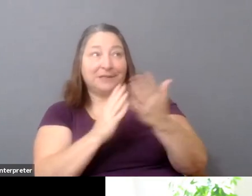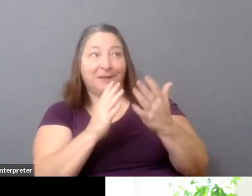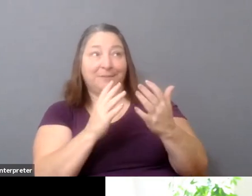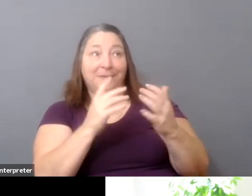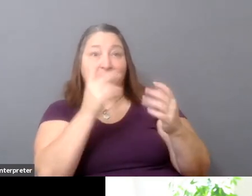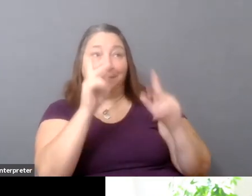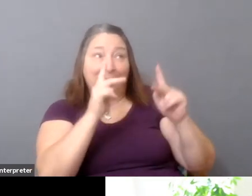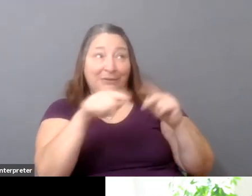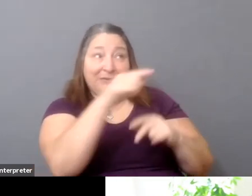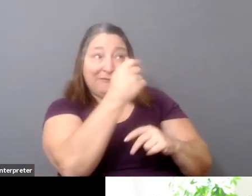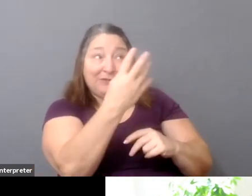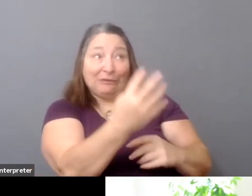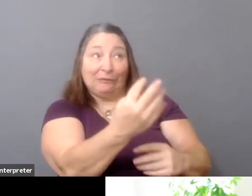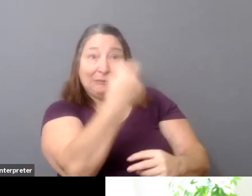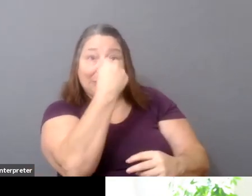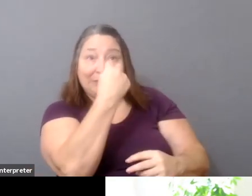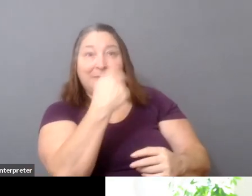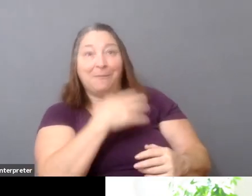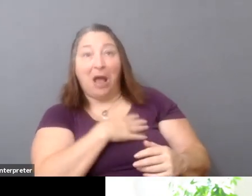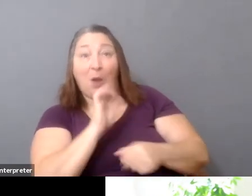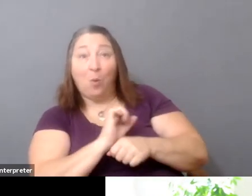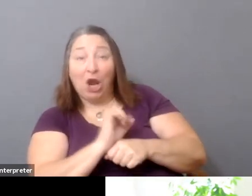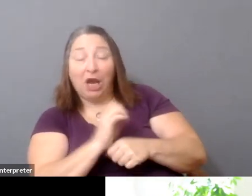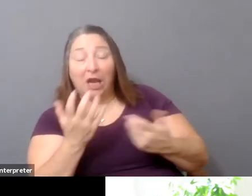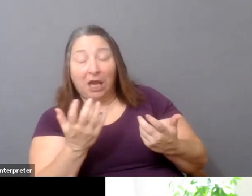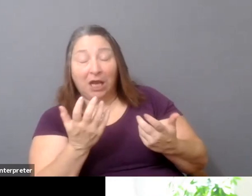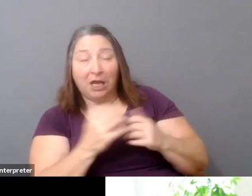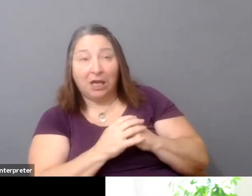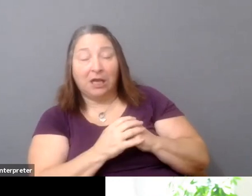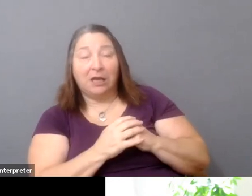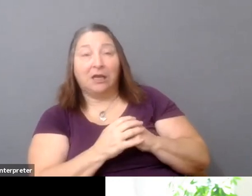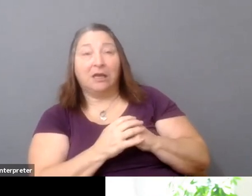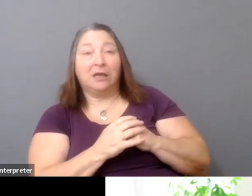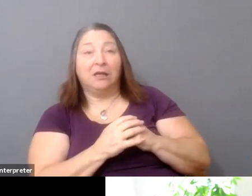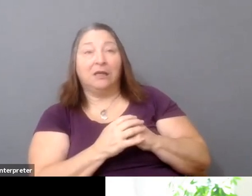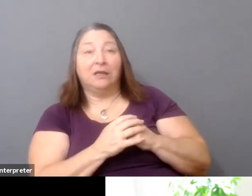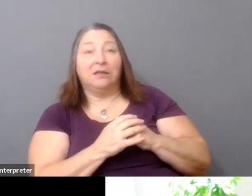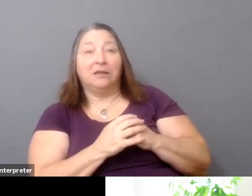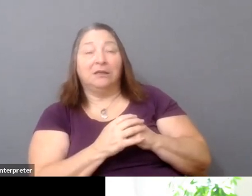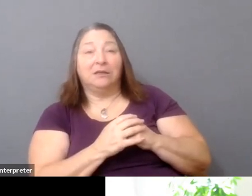that's been consolidated. So, you know, there's a working group